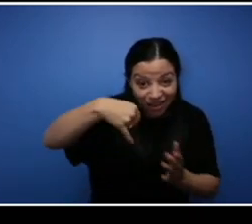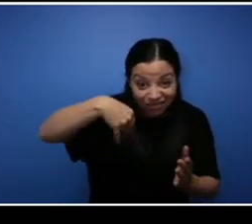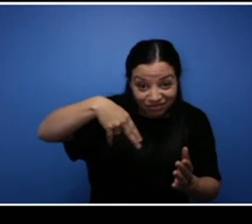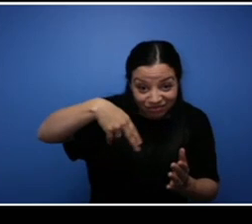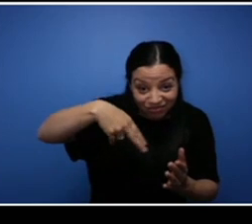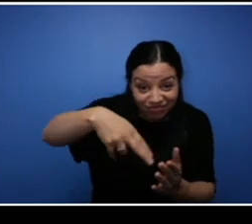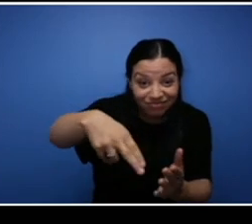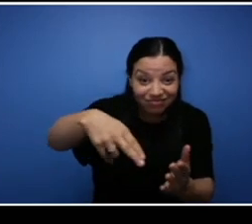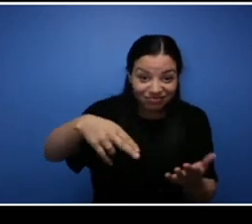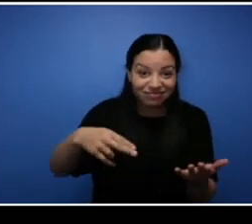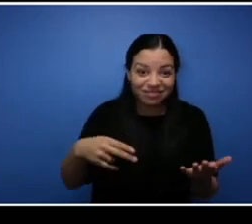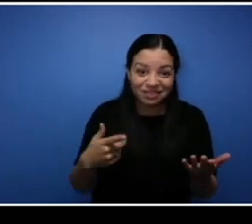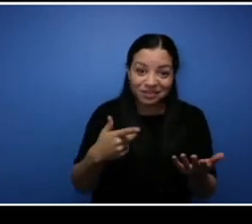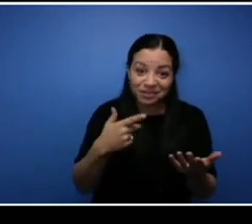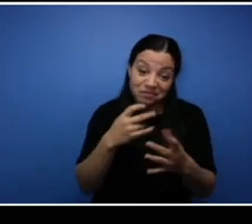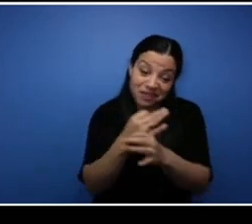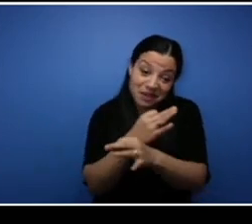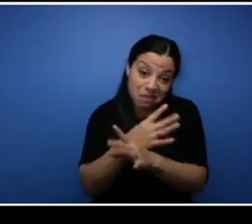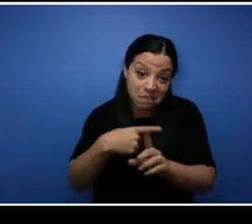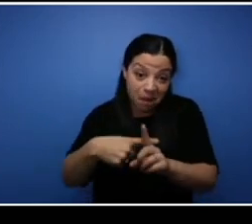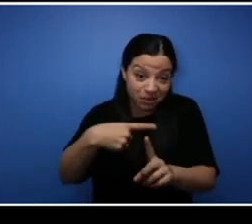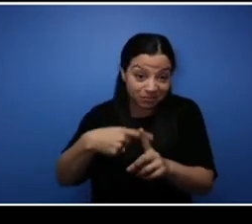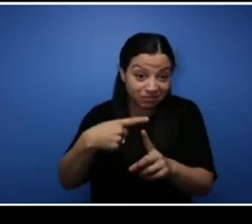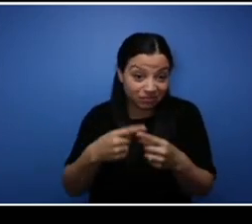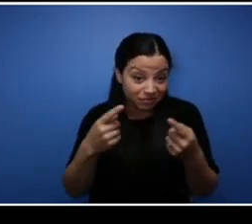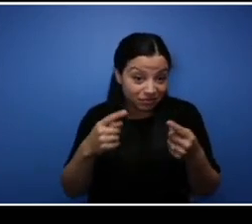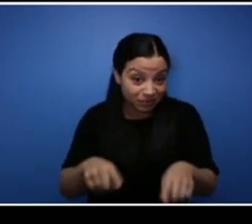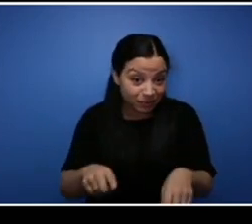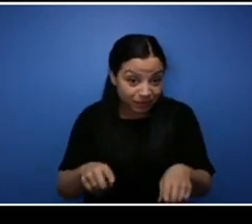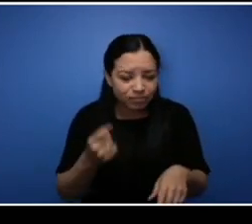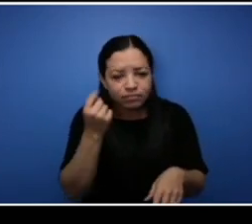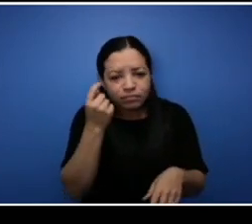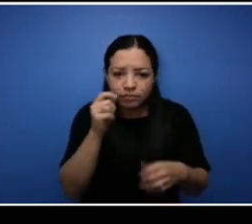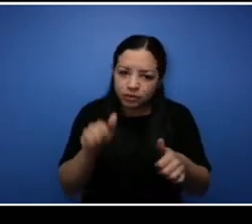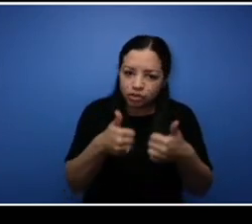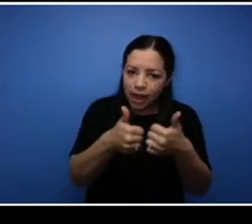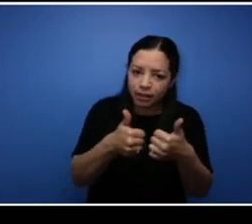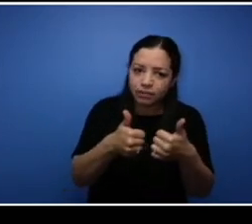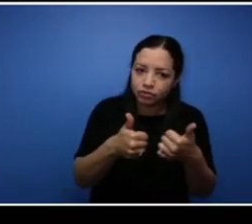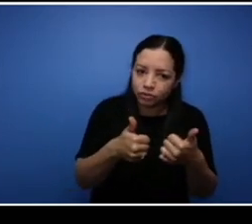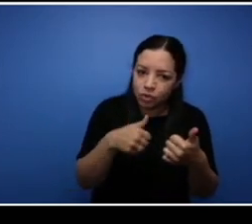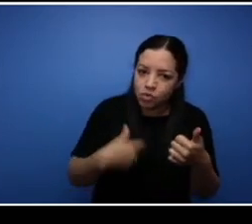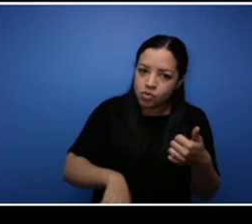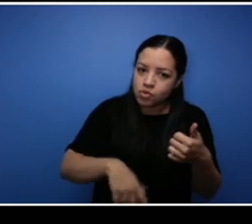the end of the day. But it was still something tough and something you had to work to try